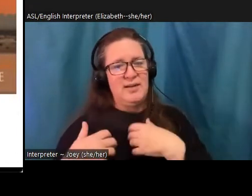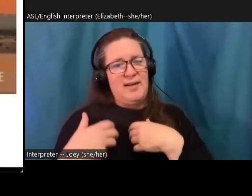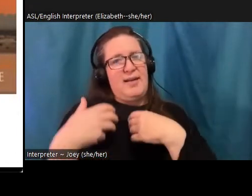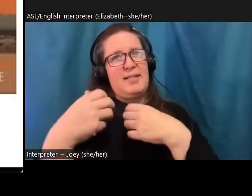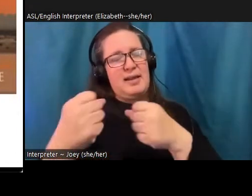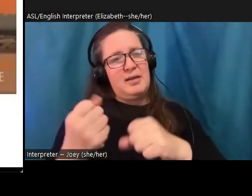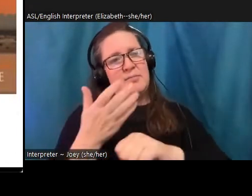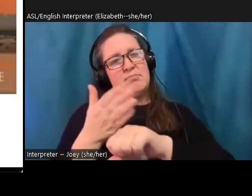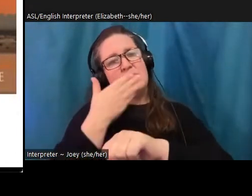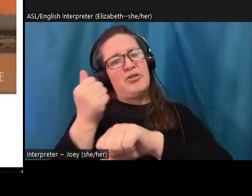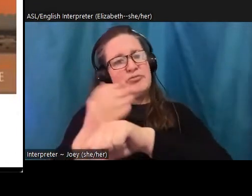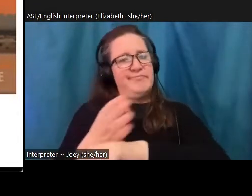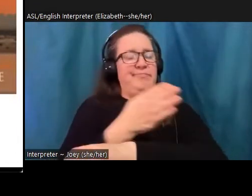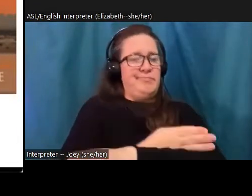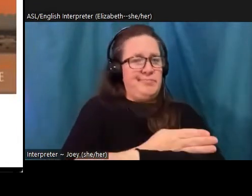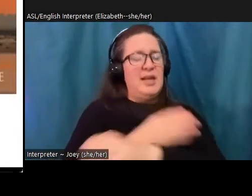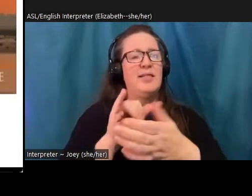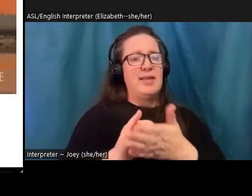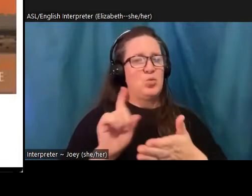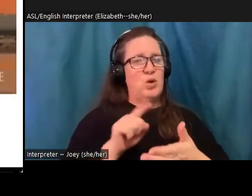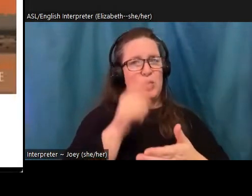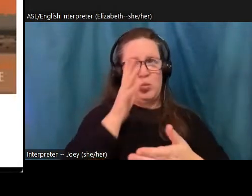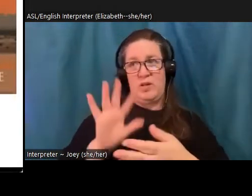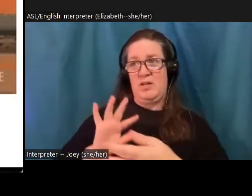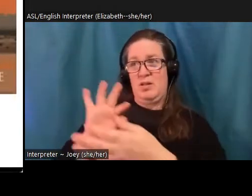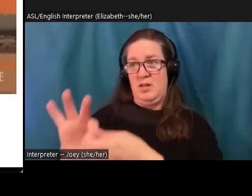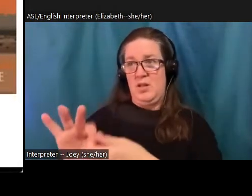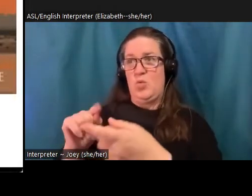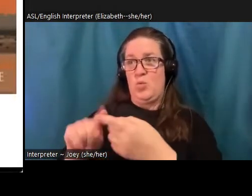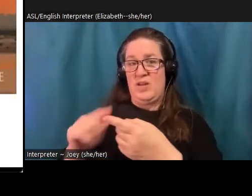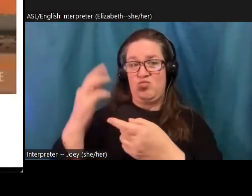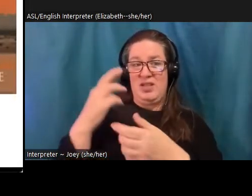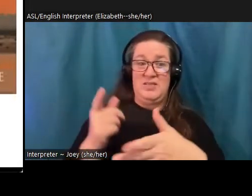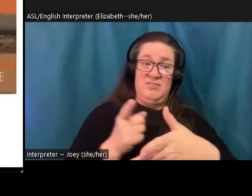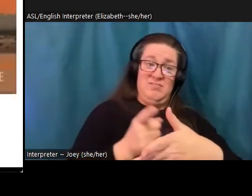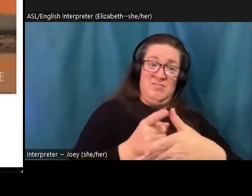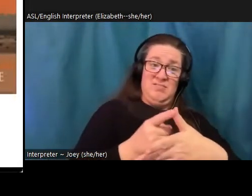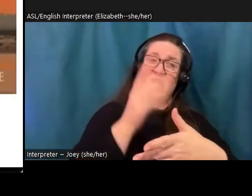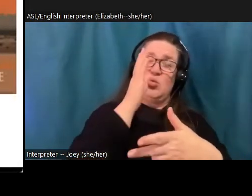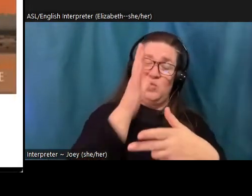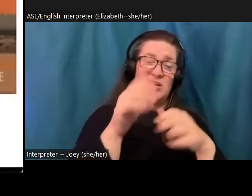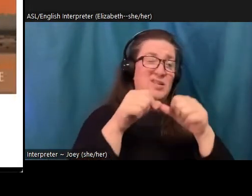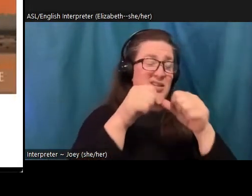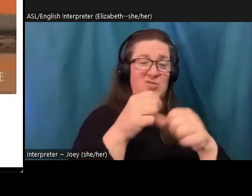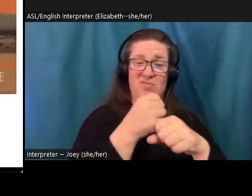turn when you acknowledge that the first story is leading us to catastrophe. But you refuse to let the second story have the